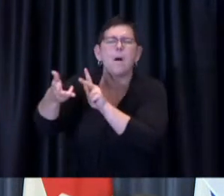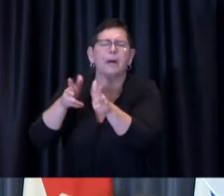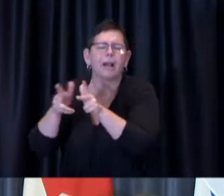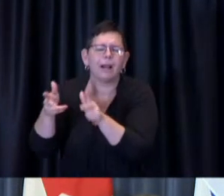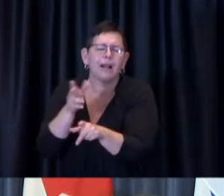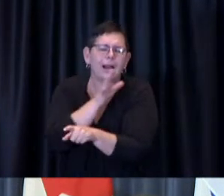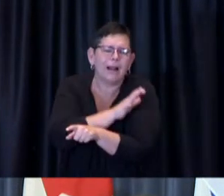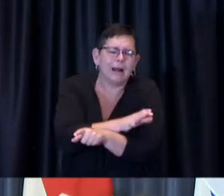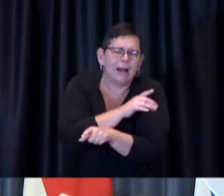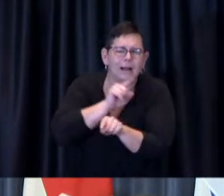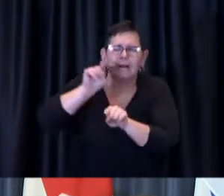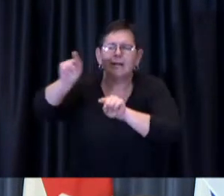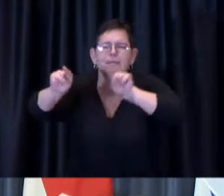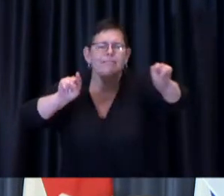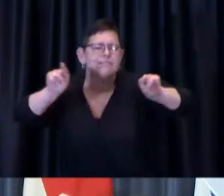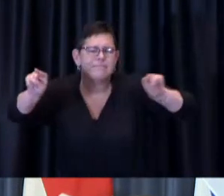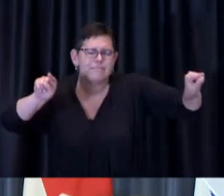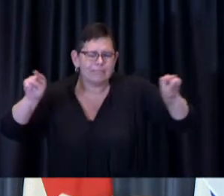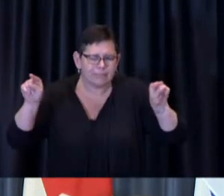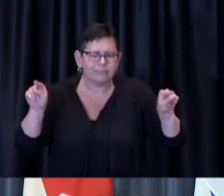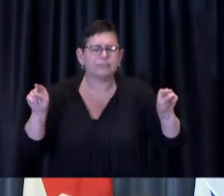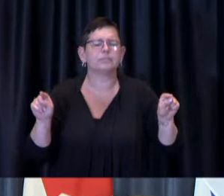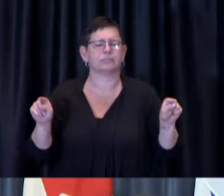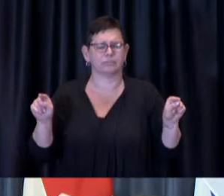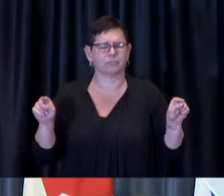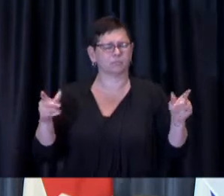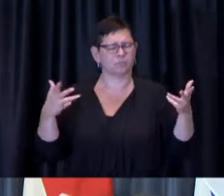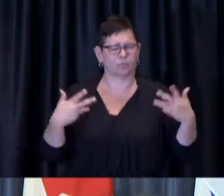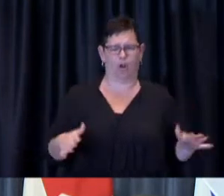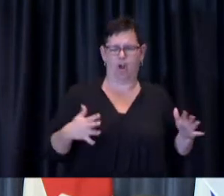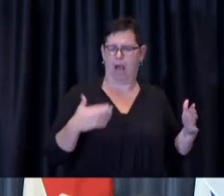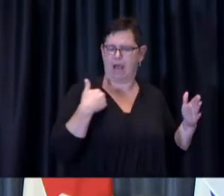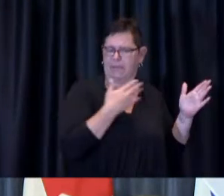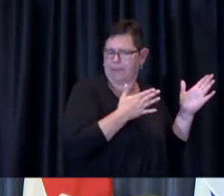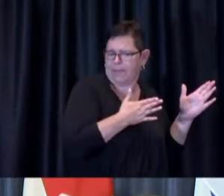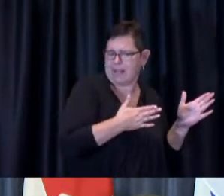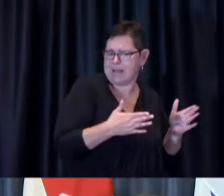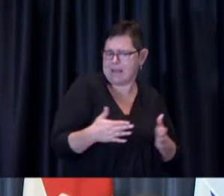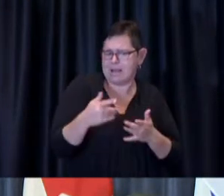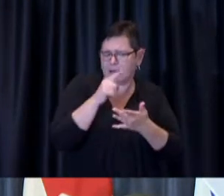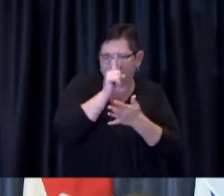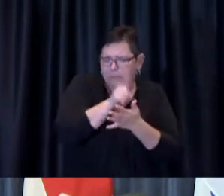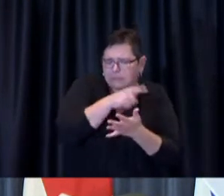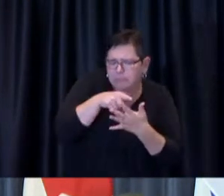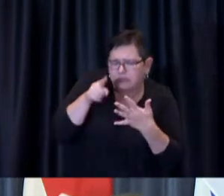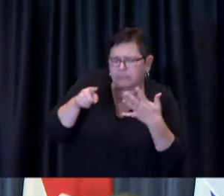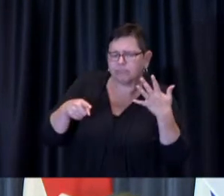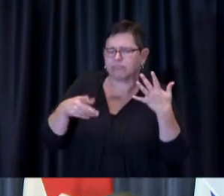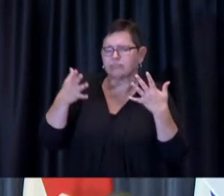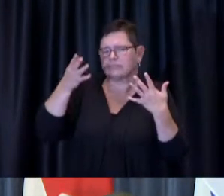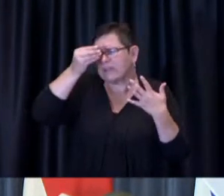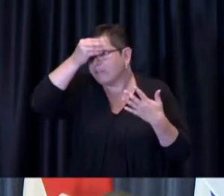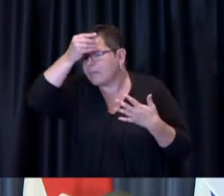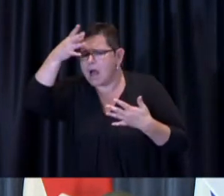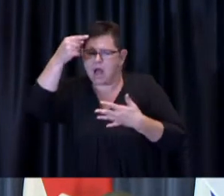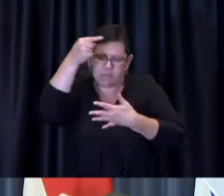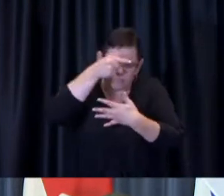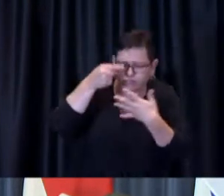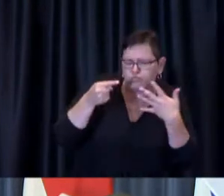We are already hard at work planning the myriad of logistics required to make this happen in an organized and efficient manner.